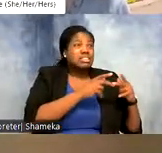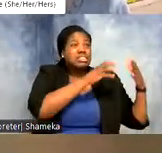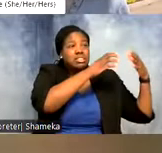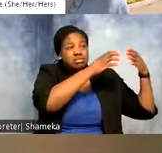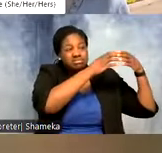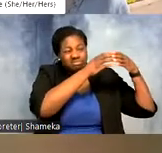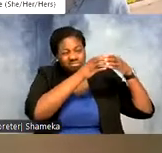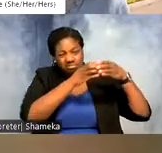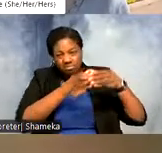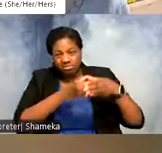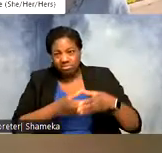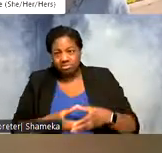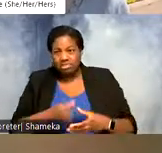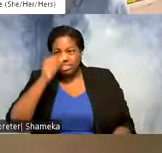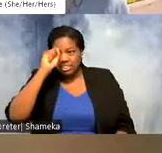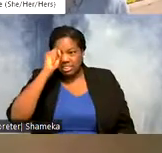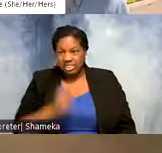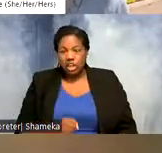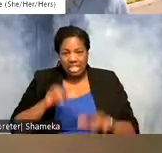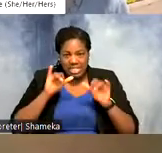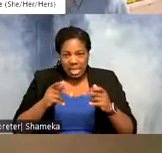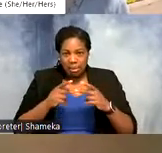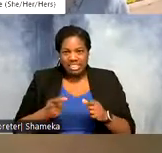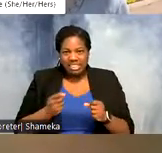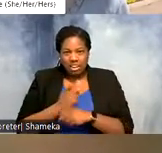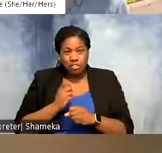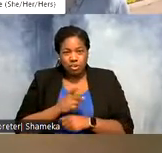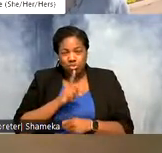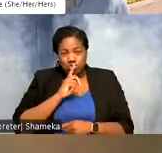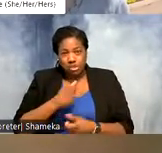and then it spends the winter in the same spot every year, which is really impressive. Not all